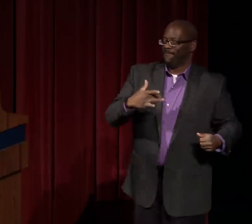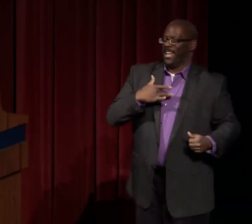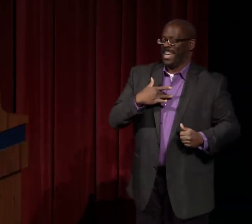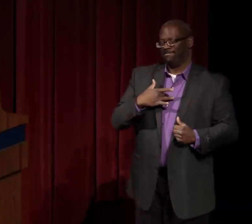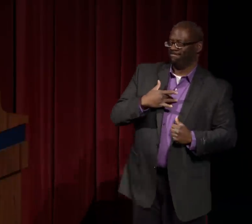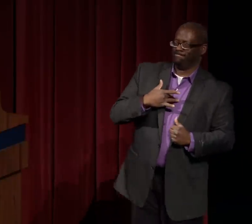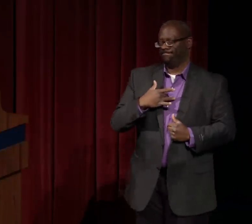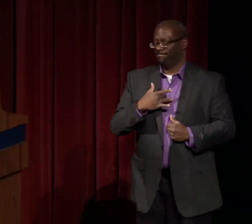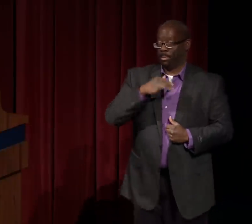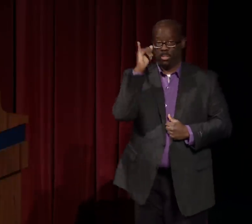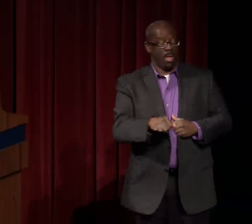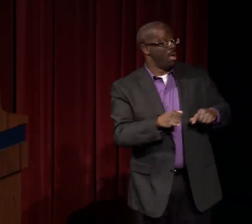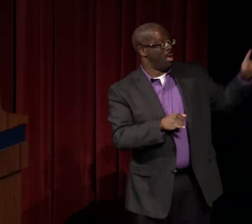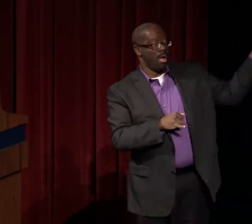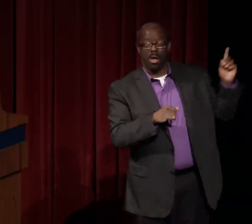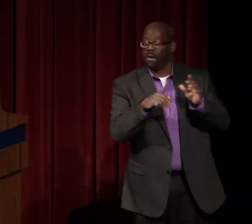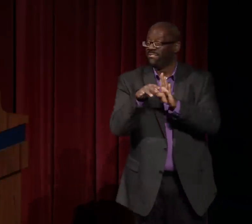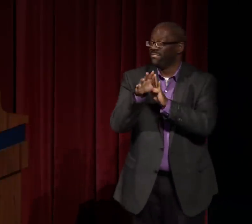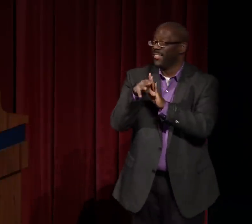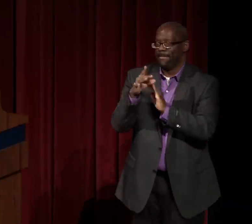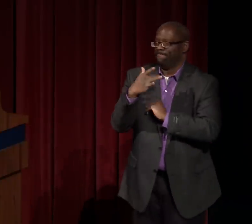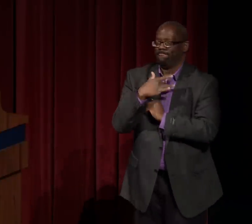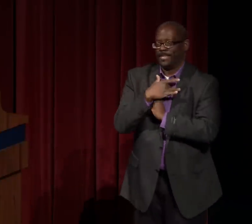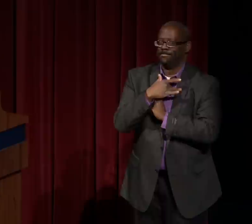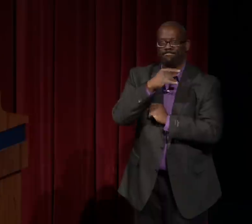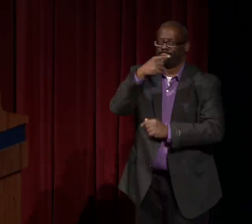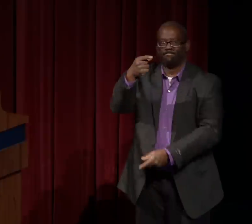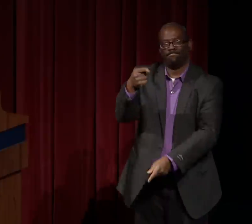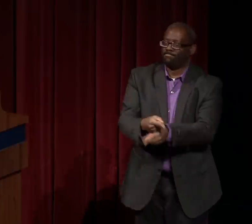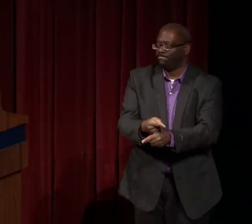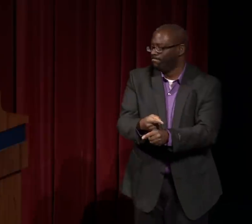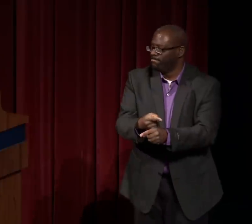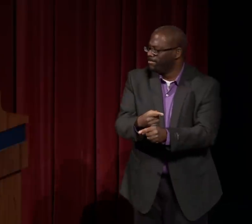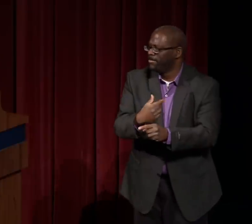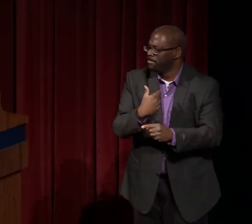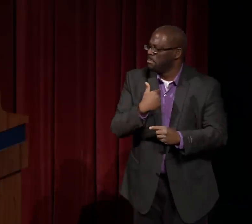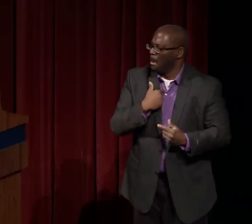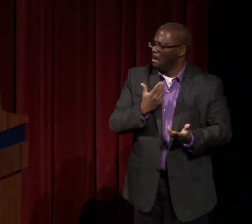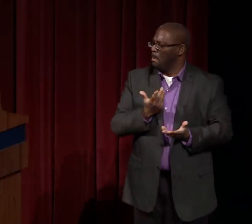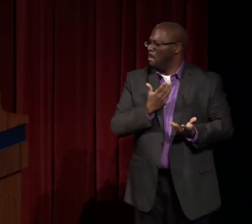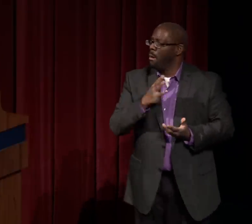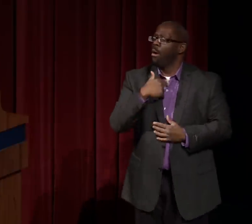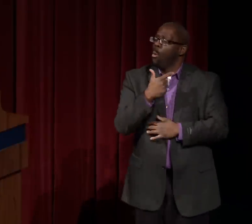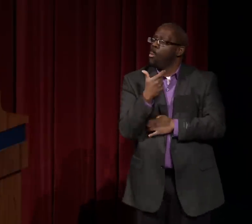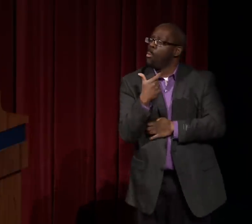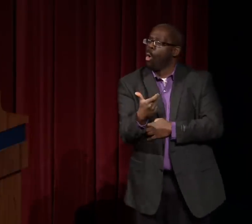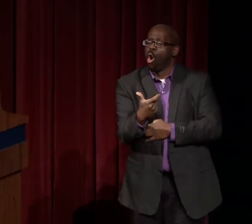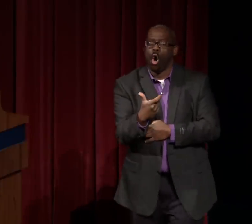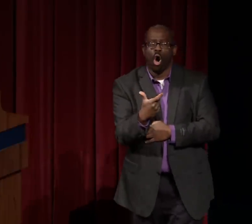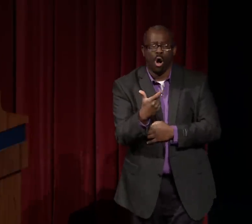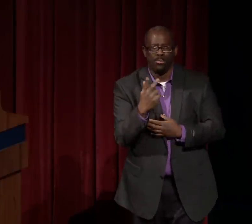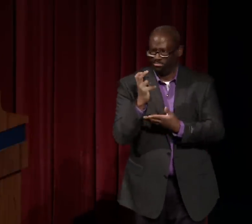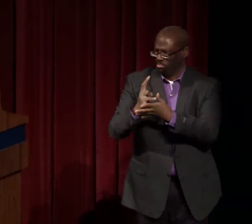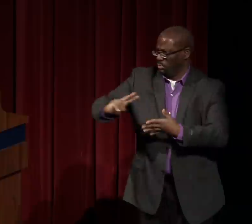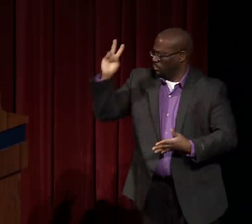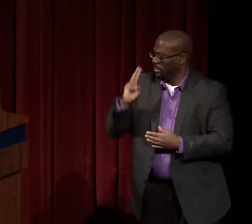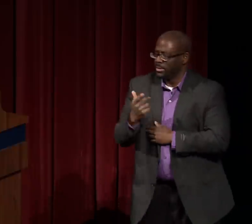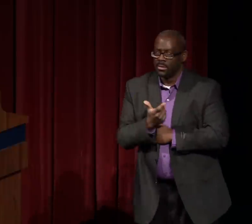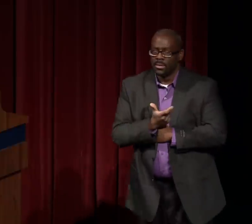Nathie had it hidden away because she didn't feel that this film was a good representation.